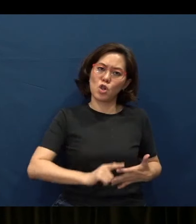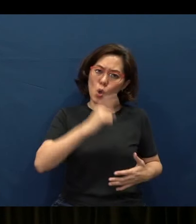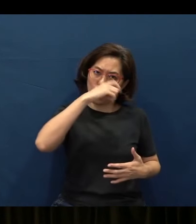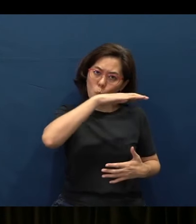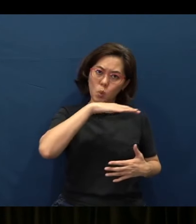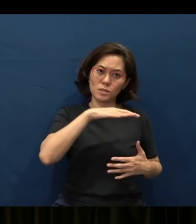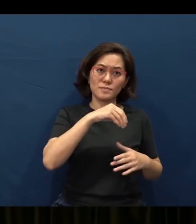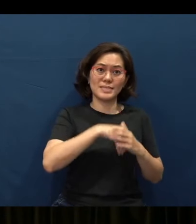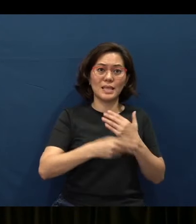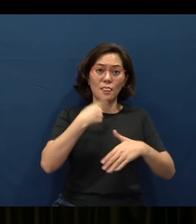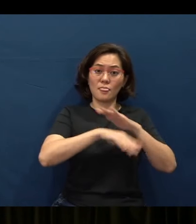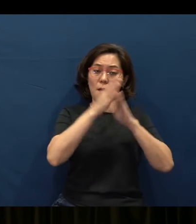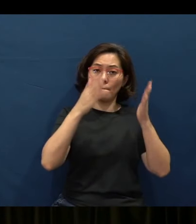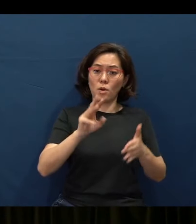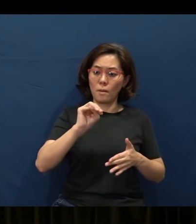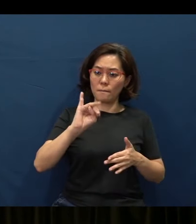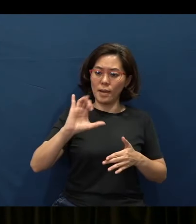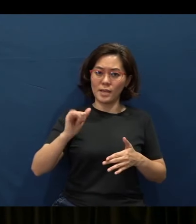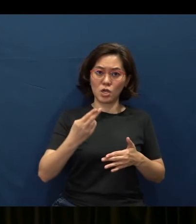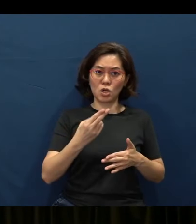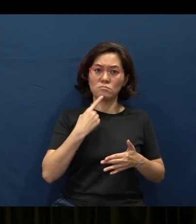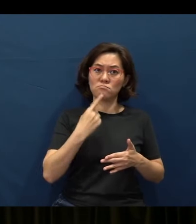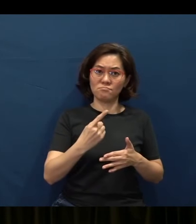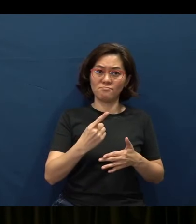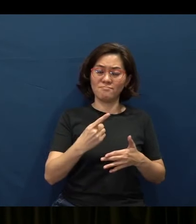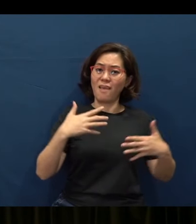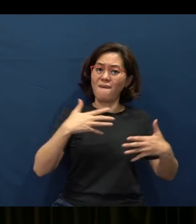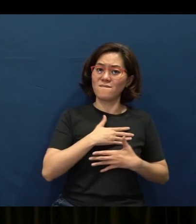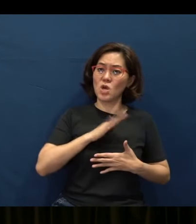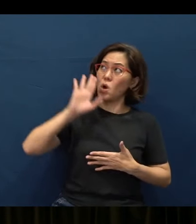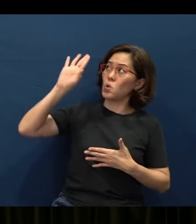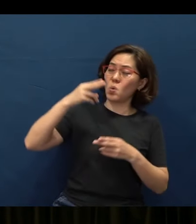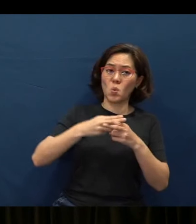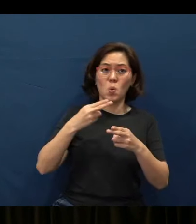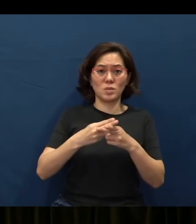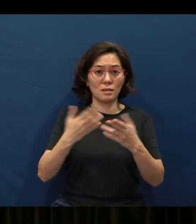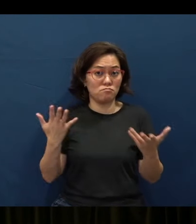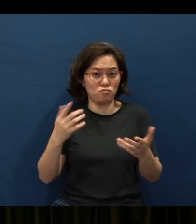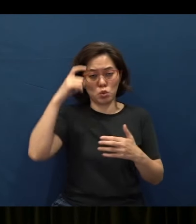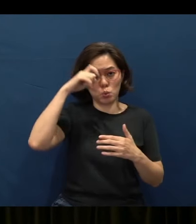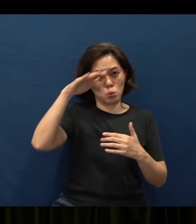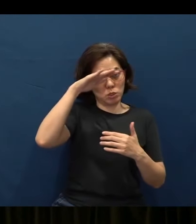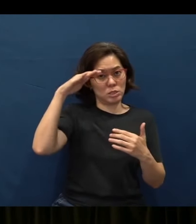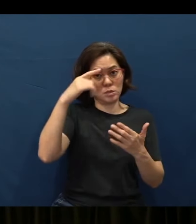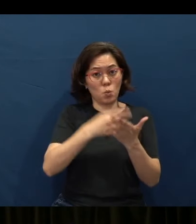Even in the Prophets - Micah talked about “the fear of Your name” being wisdom. What can we learn here?